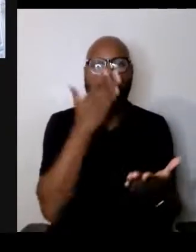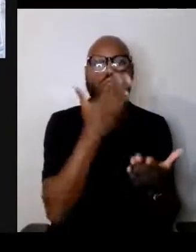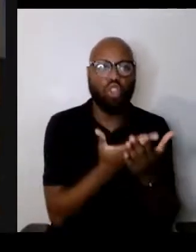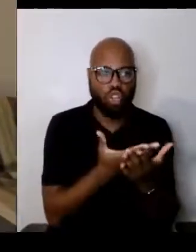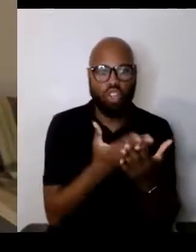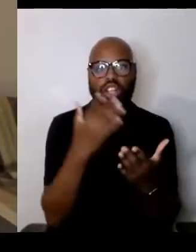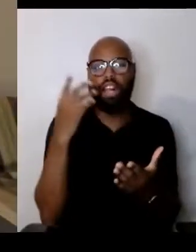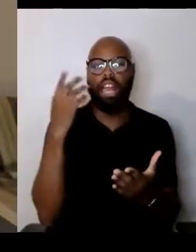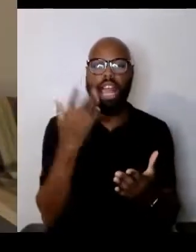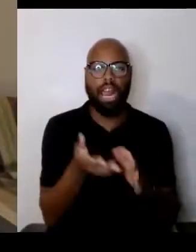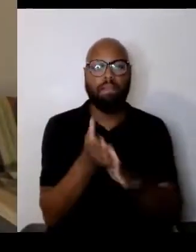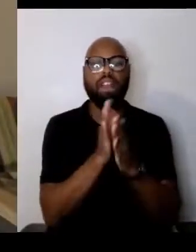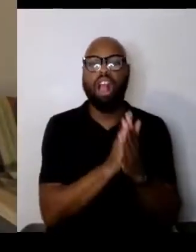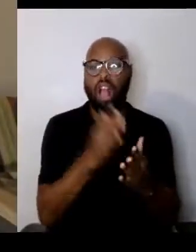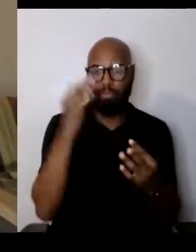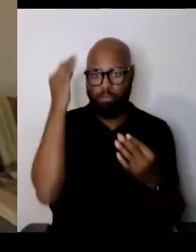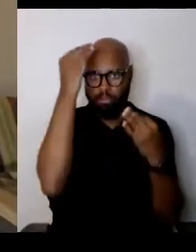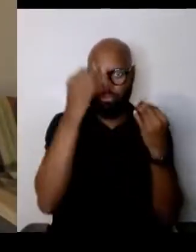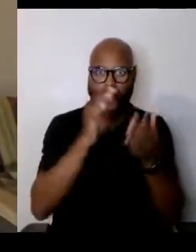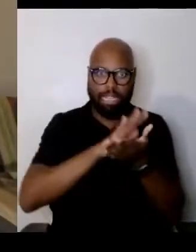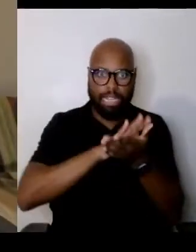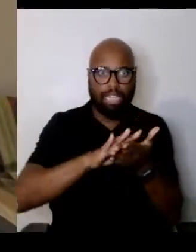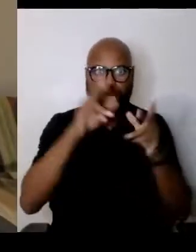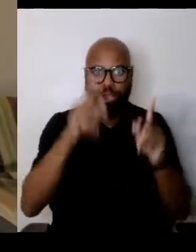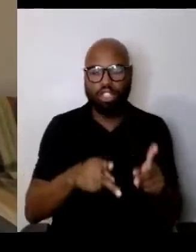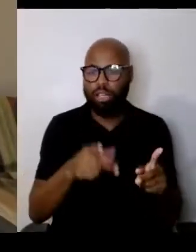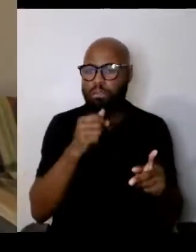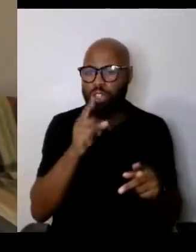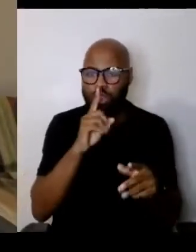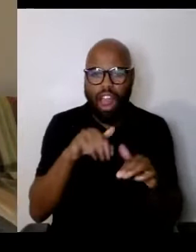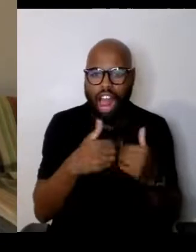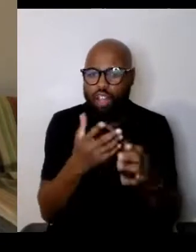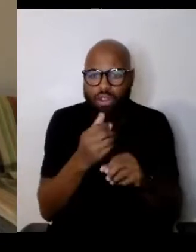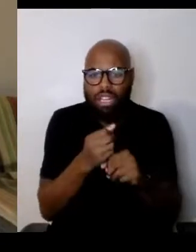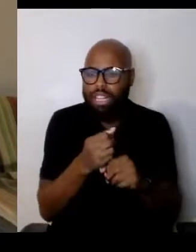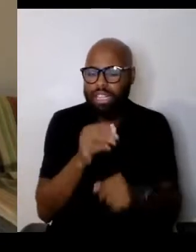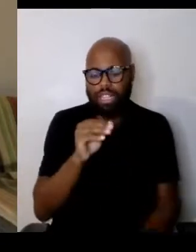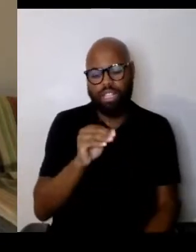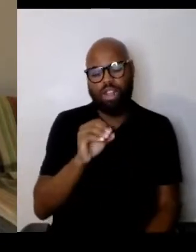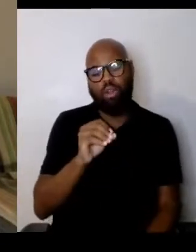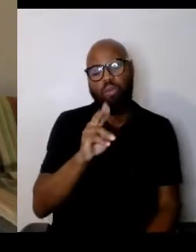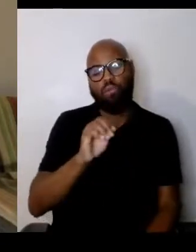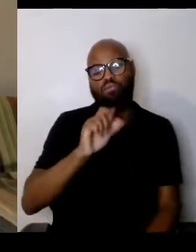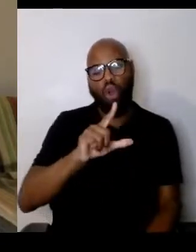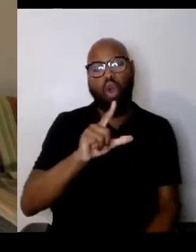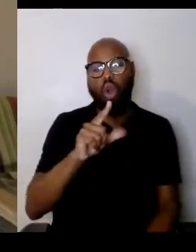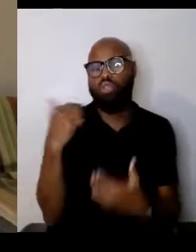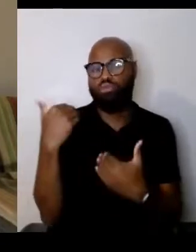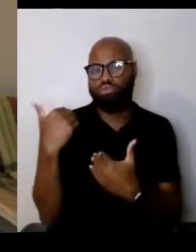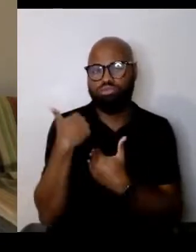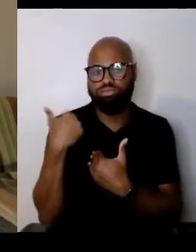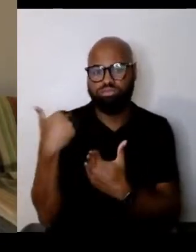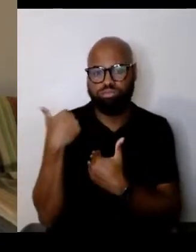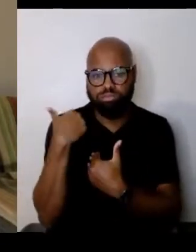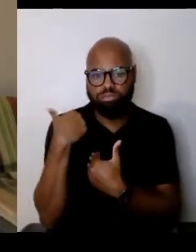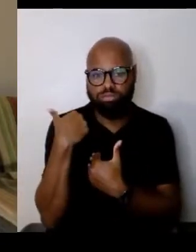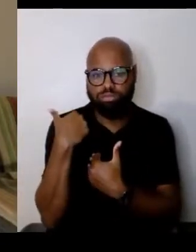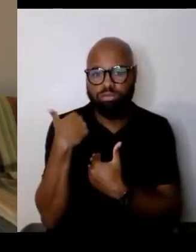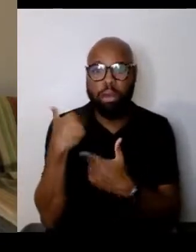I don't know how you get that moral responsibility but that's really what it comes down to.